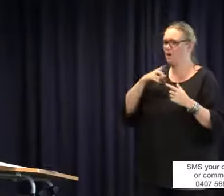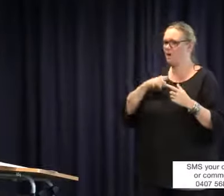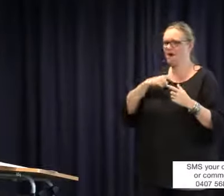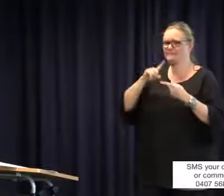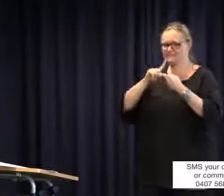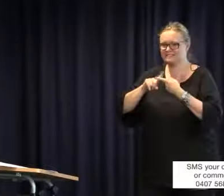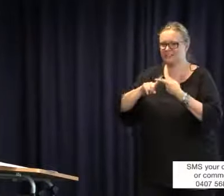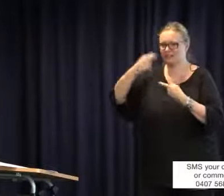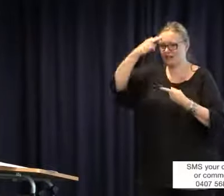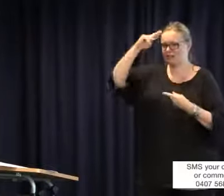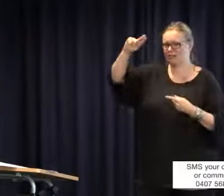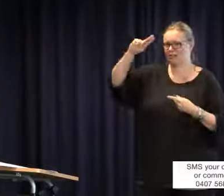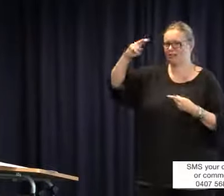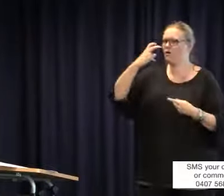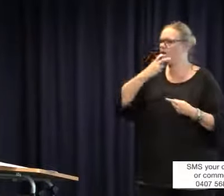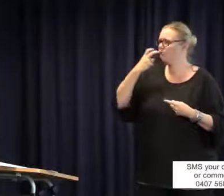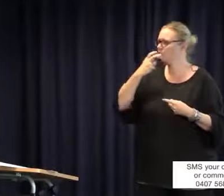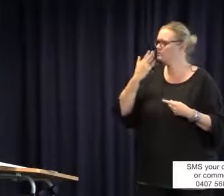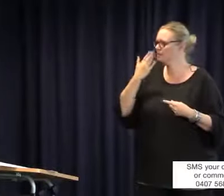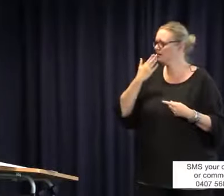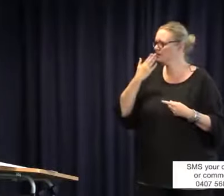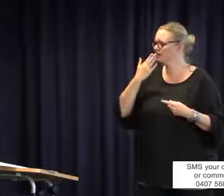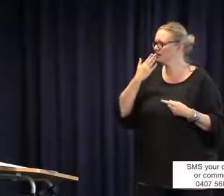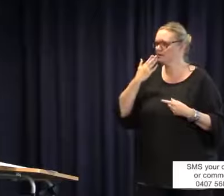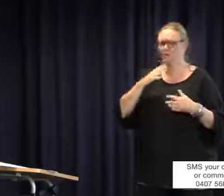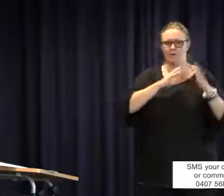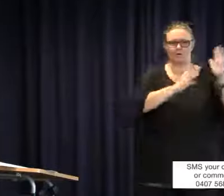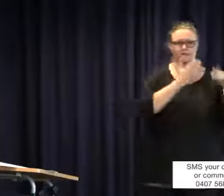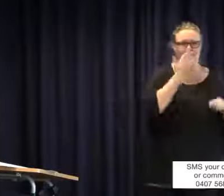education for my child and it isn't what I wanted. I was concerned about the labels that